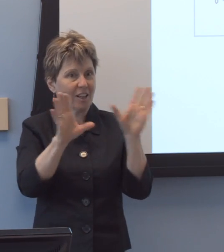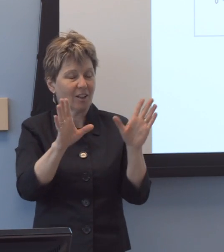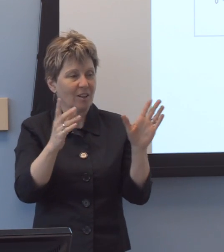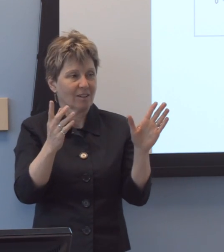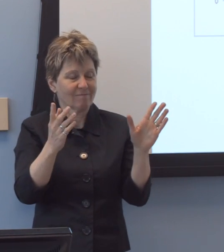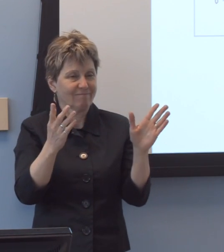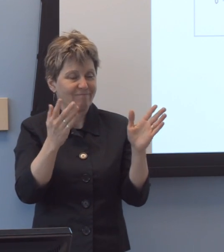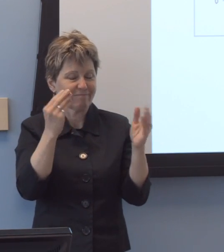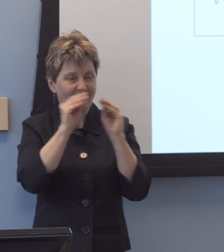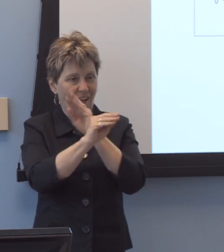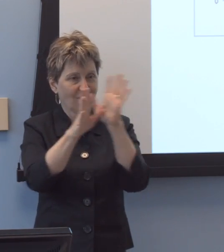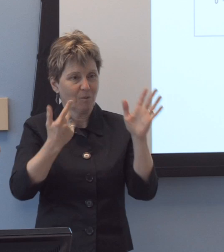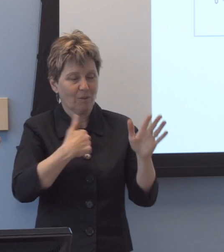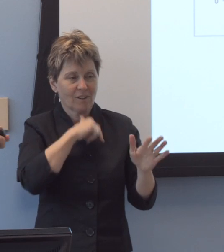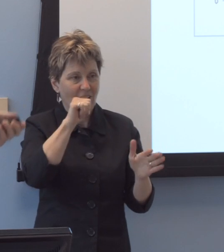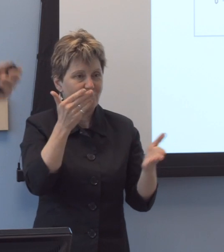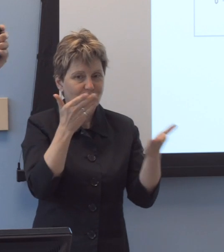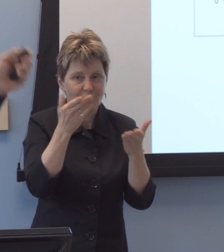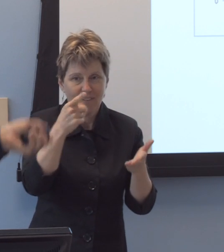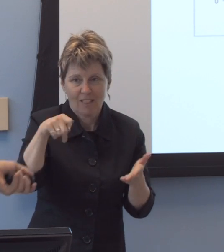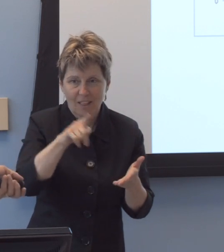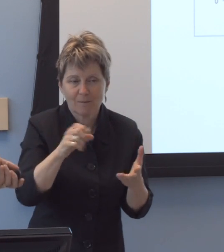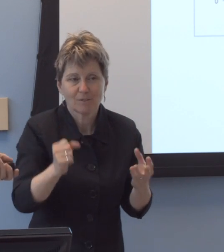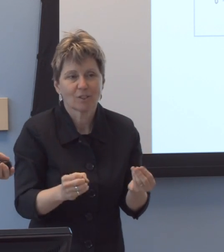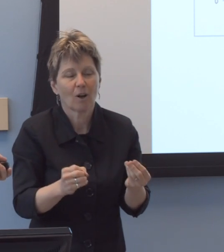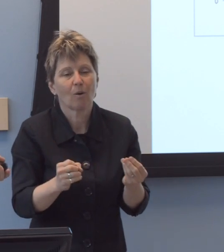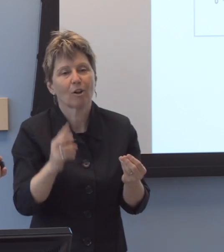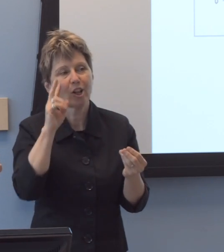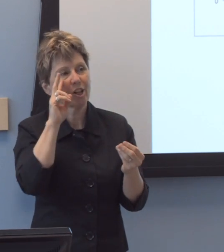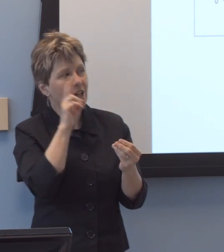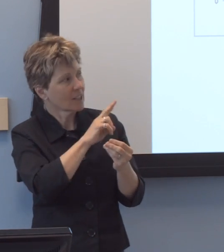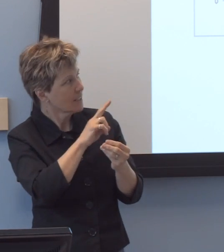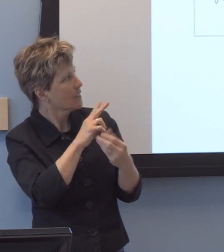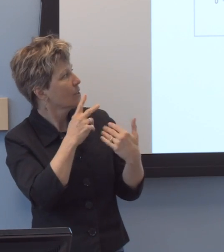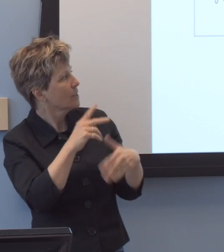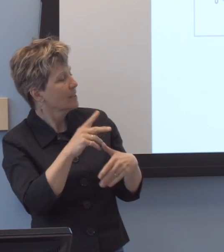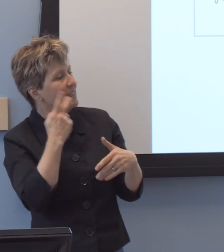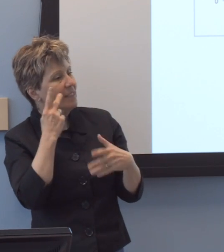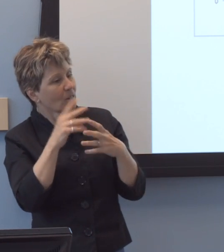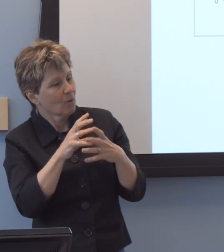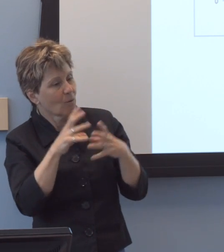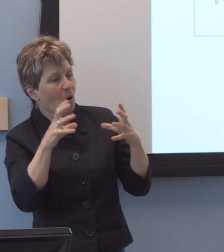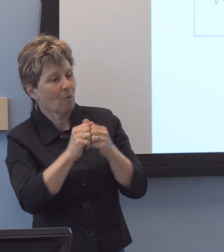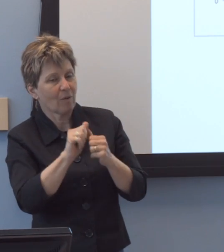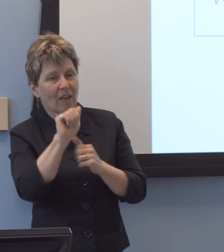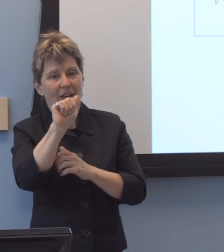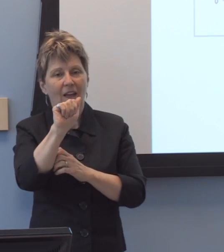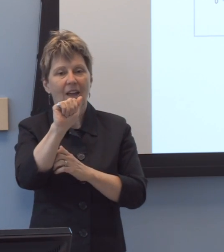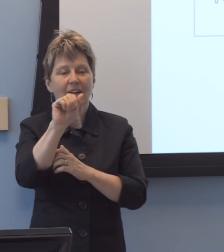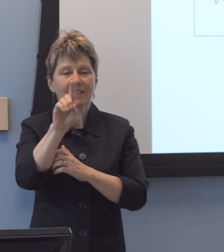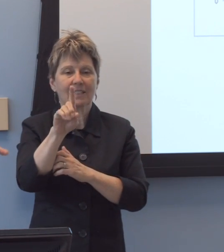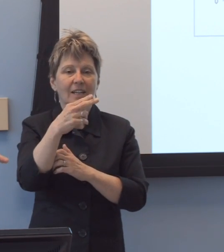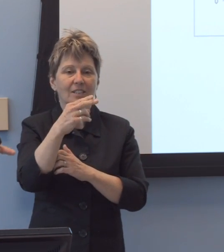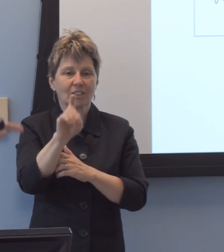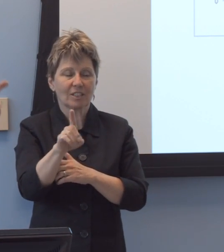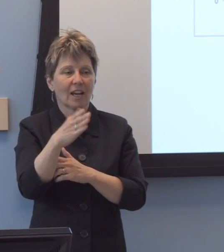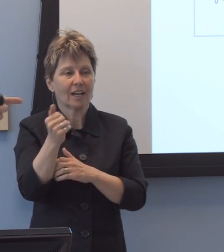Uh, so, uh, we look at these trends and we see extraordinary growth with ADHD and psychological i-impairment over the last ten years,